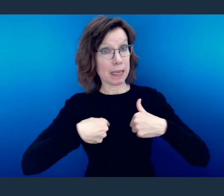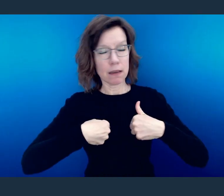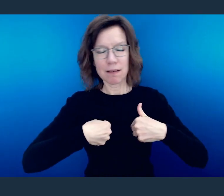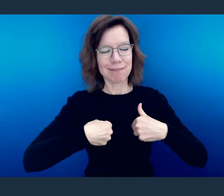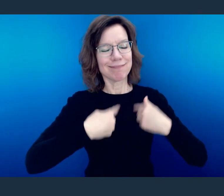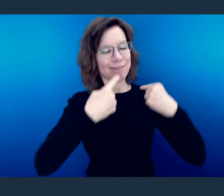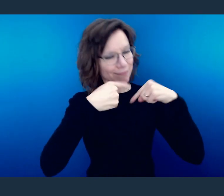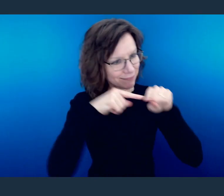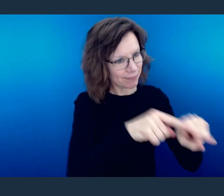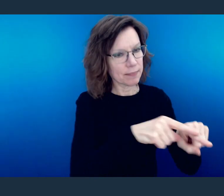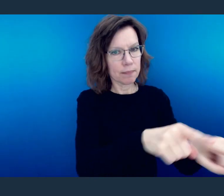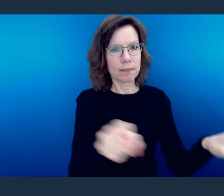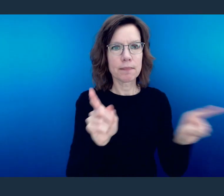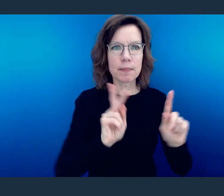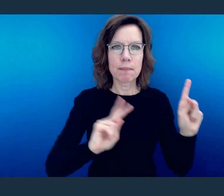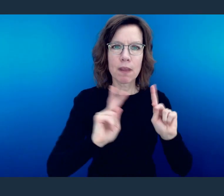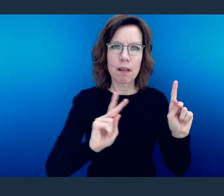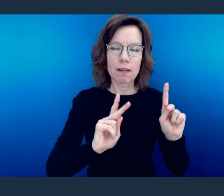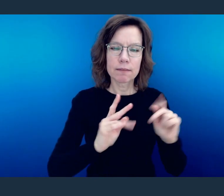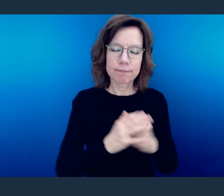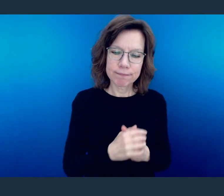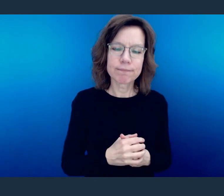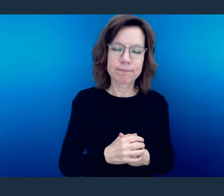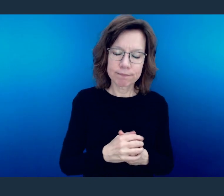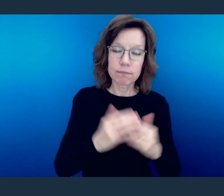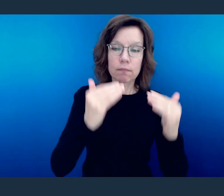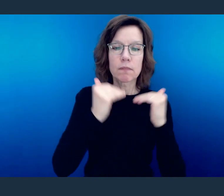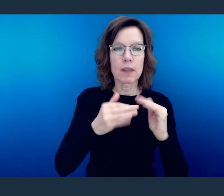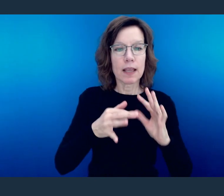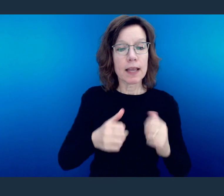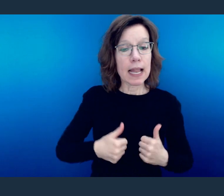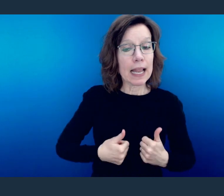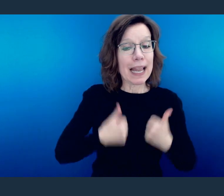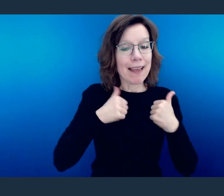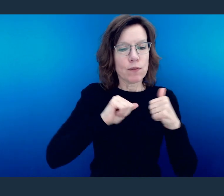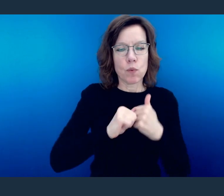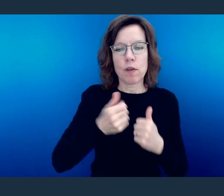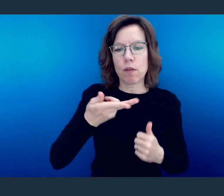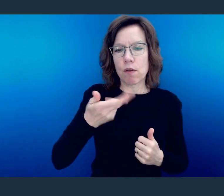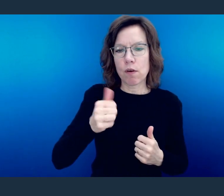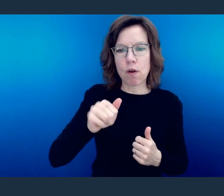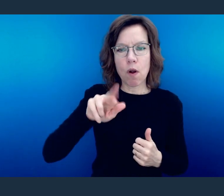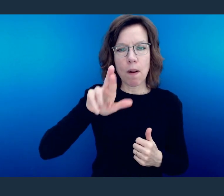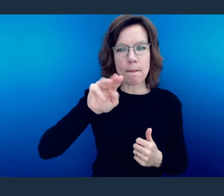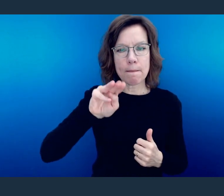"Live in harmony." Live many community peacefully.